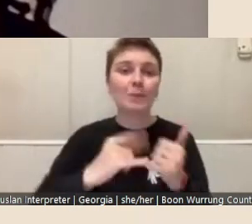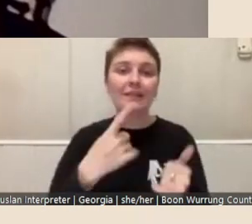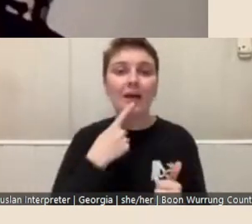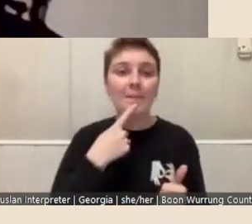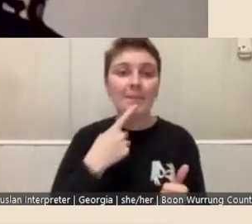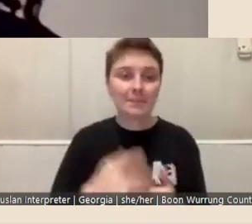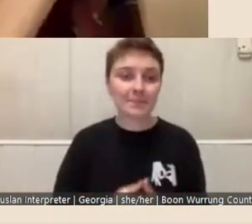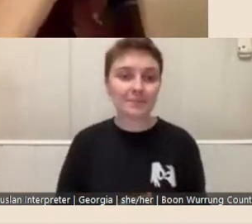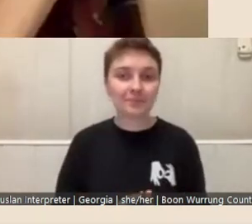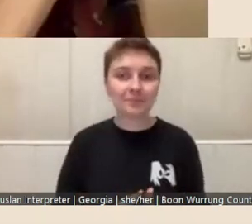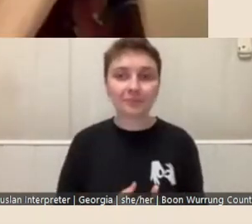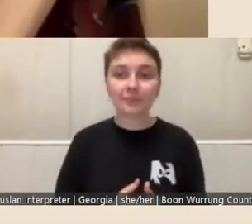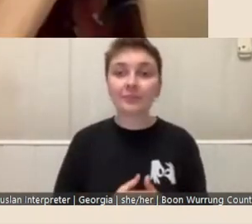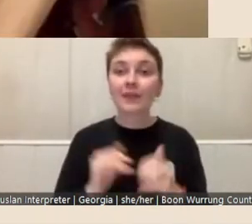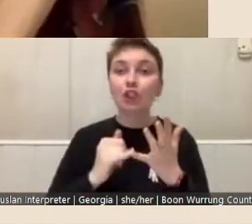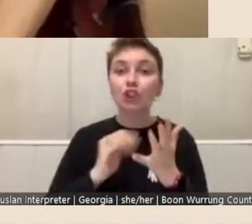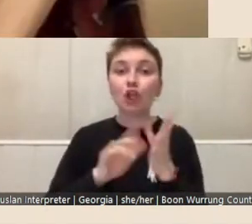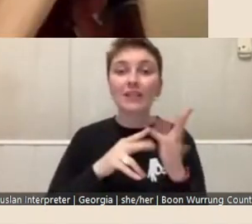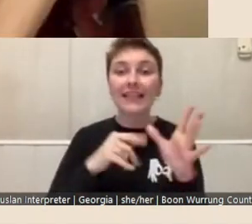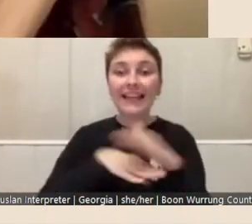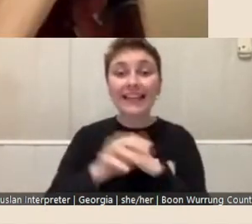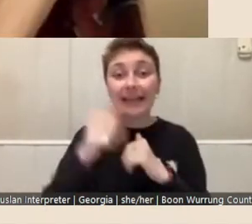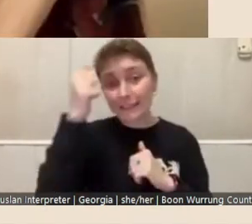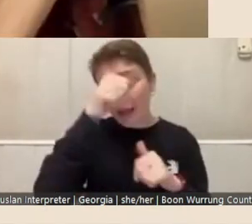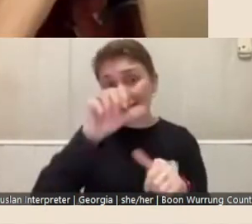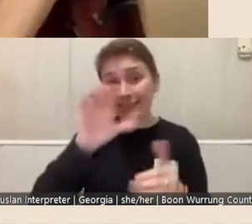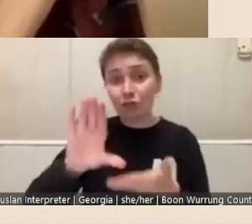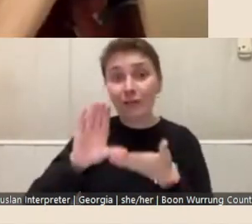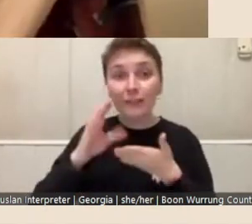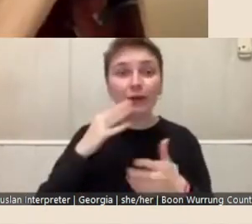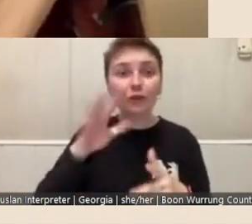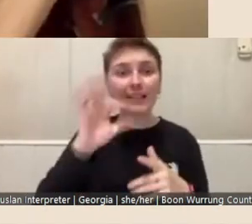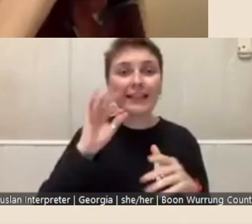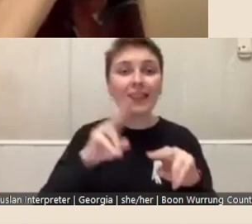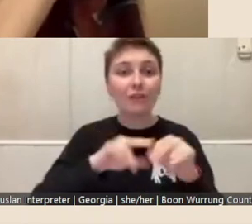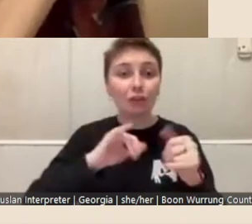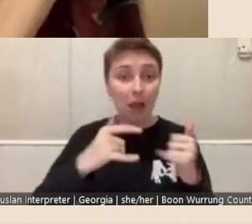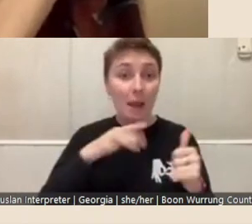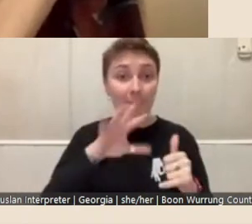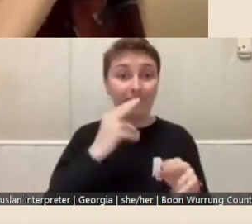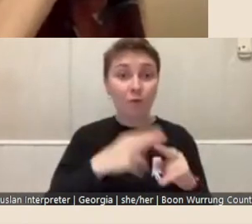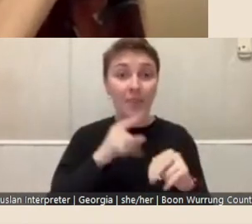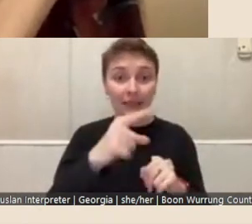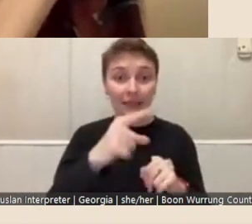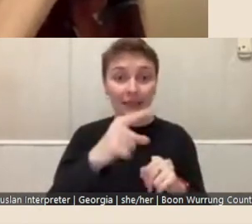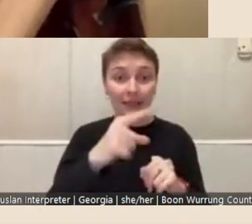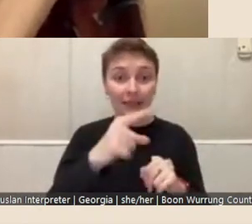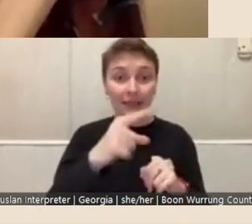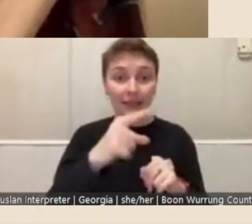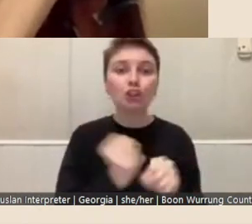Shona: And in SmartyGrants when you select the fellowship that you're applying for, it then generates the right questions for that fellowship.